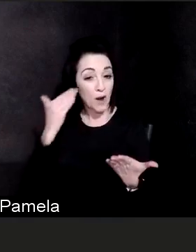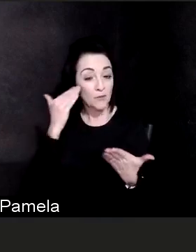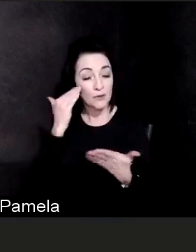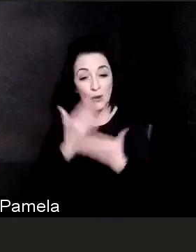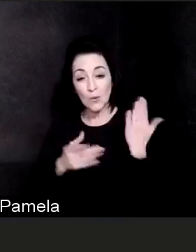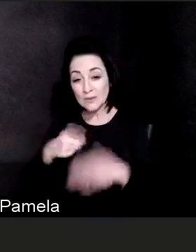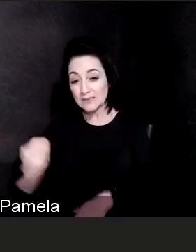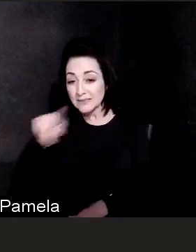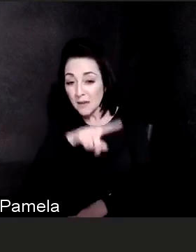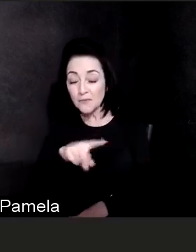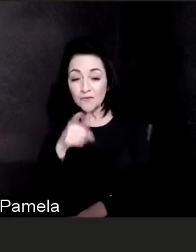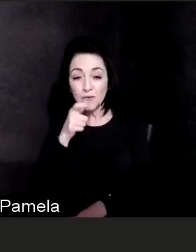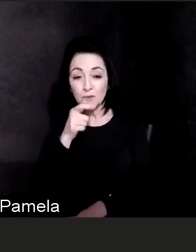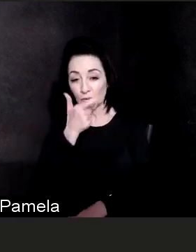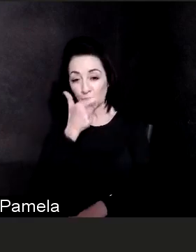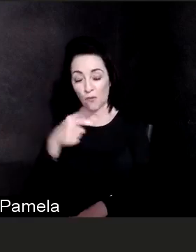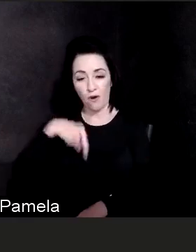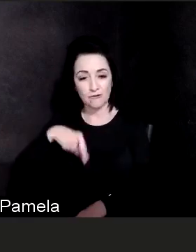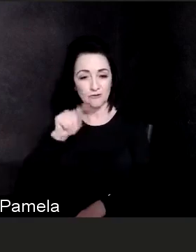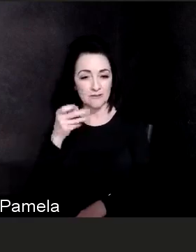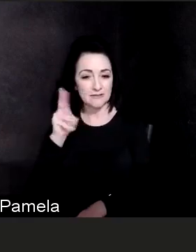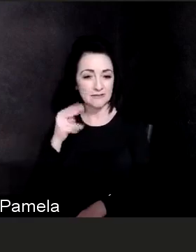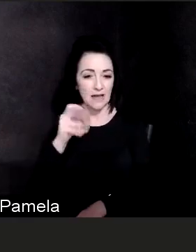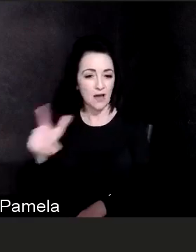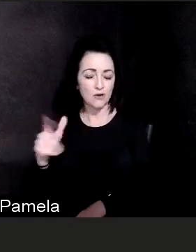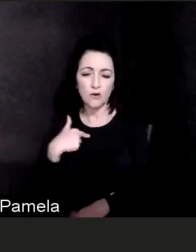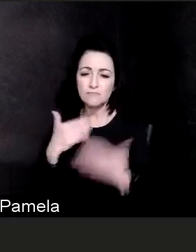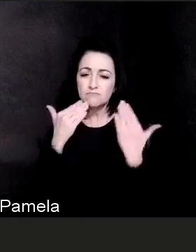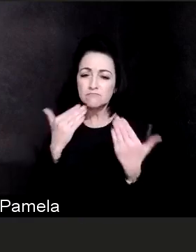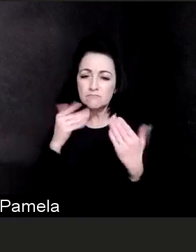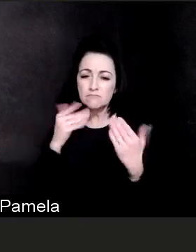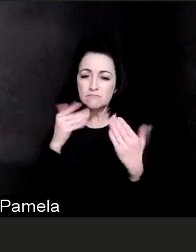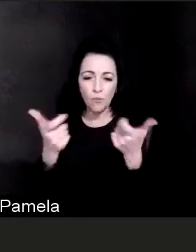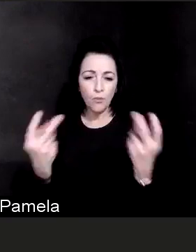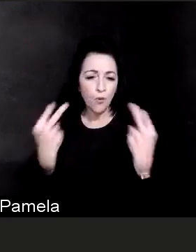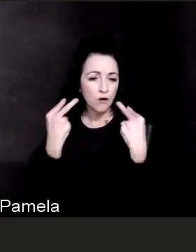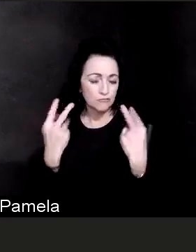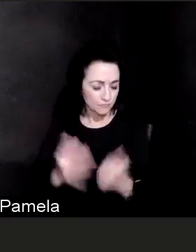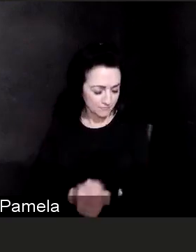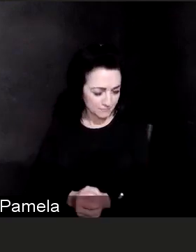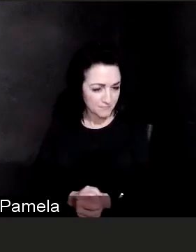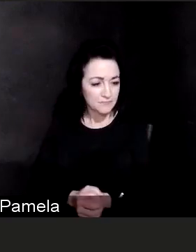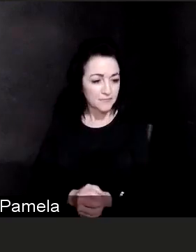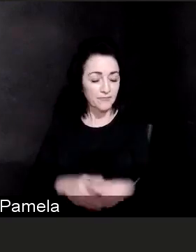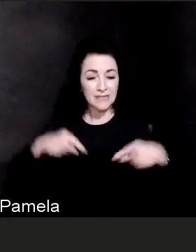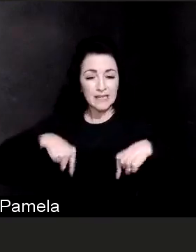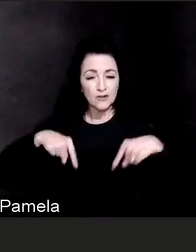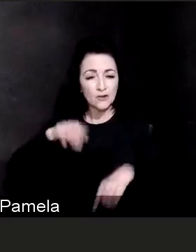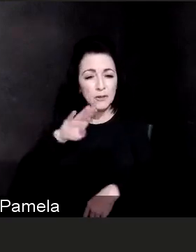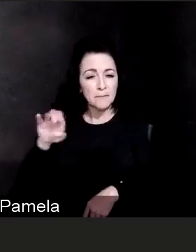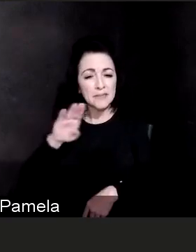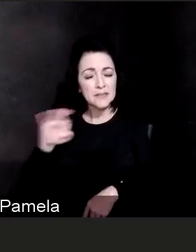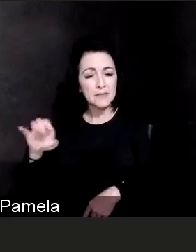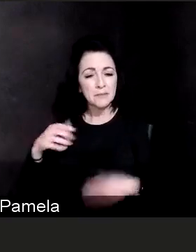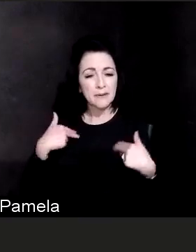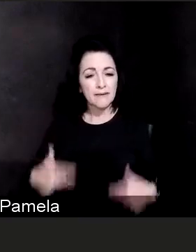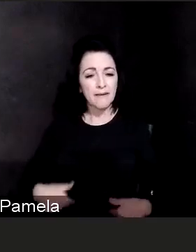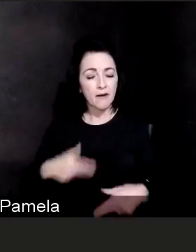and I thank you for your time. So, here at Beebe Healthcare I'm gonna tell you what we are seeing